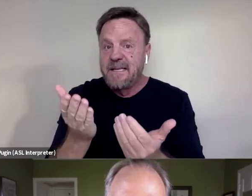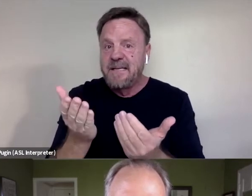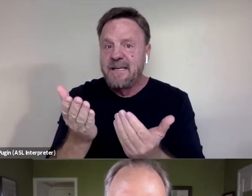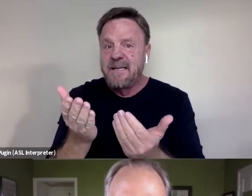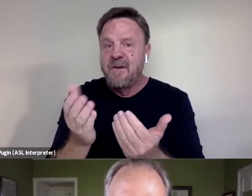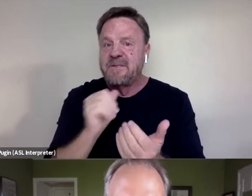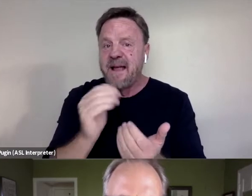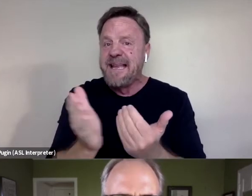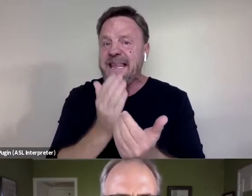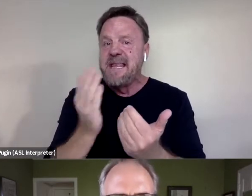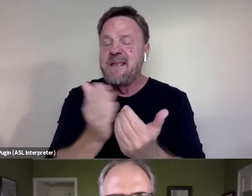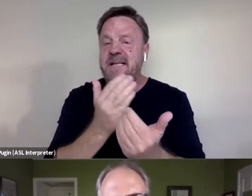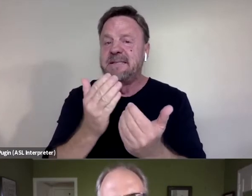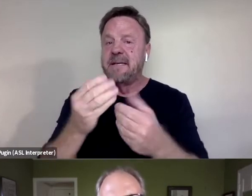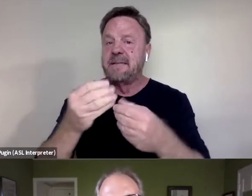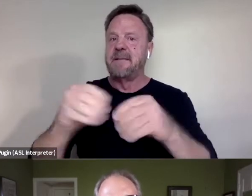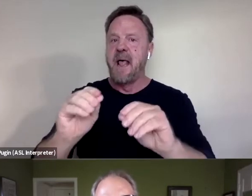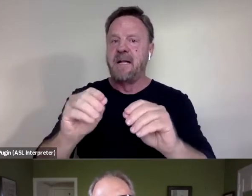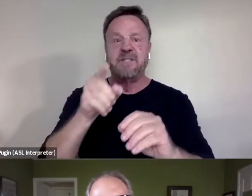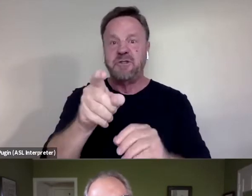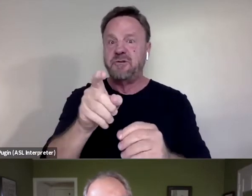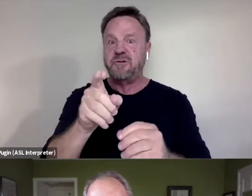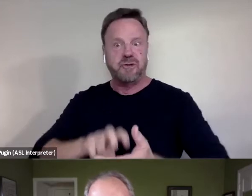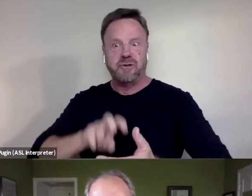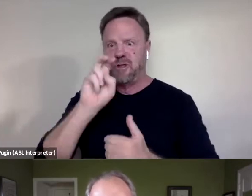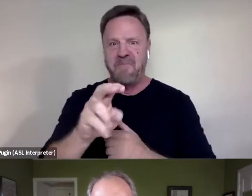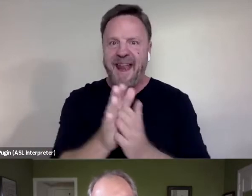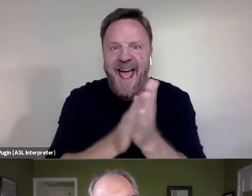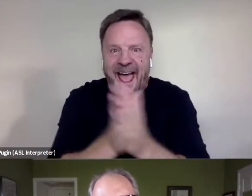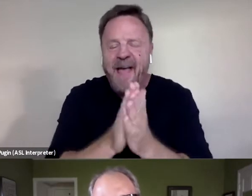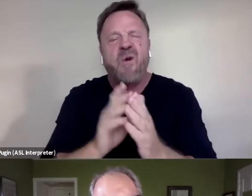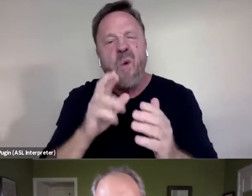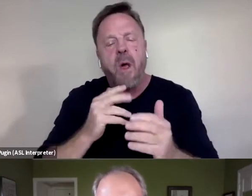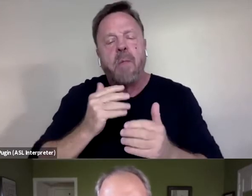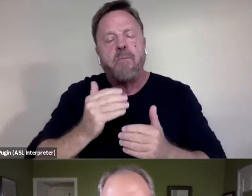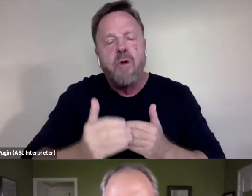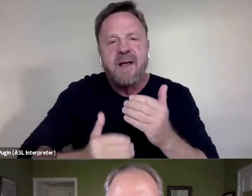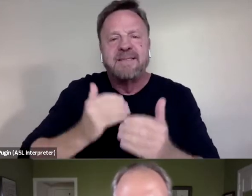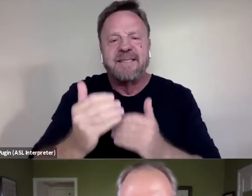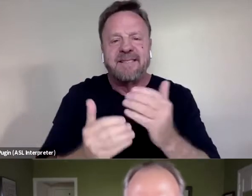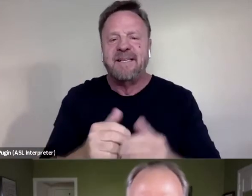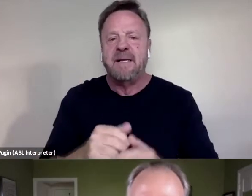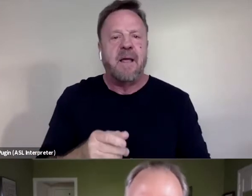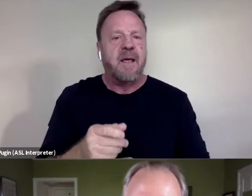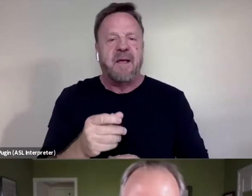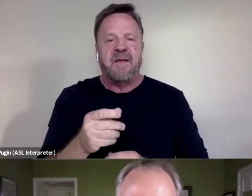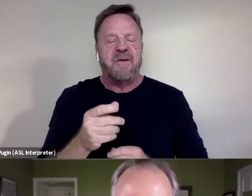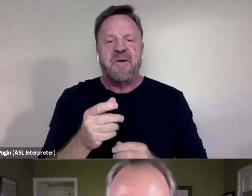I mean, did you just jump right in or was it a process? I can't, like, barely make eye contact with Kirby now